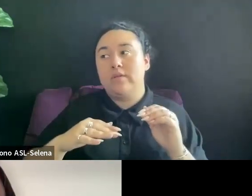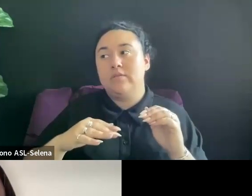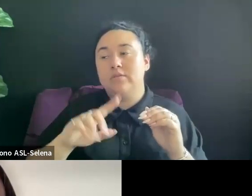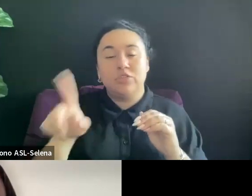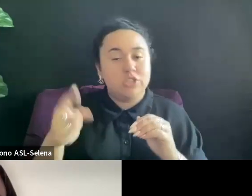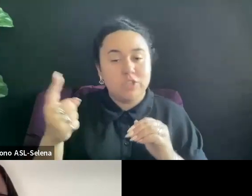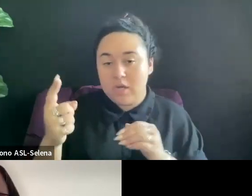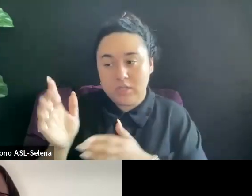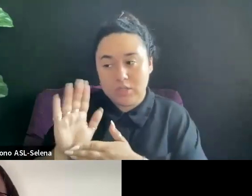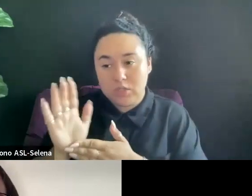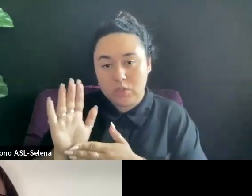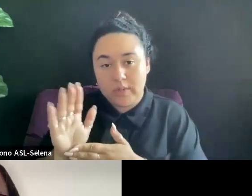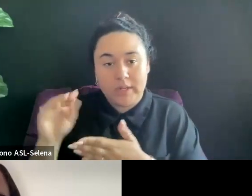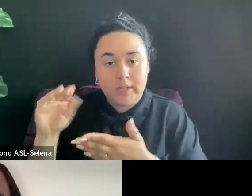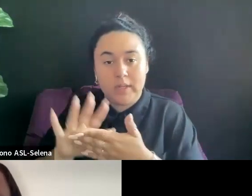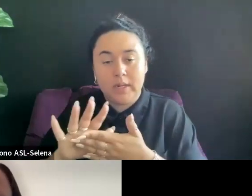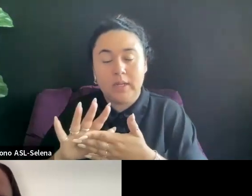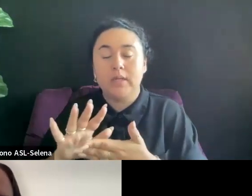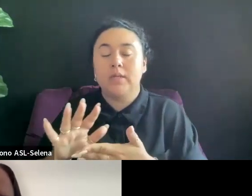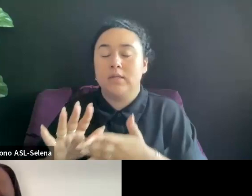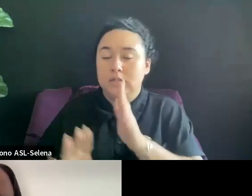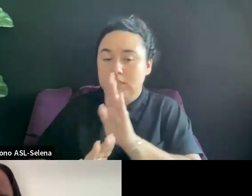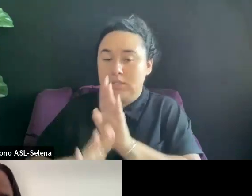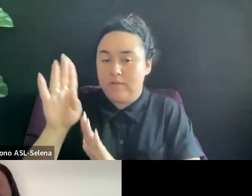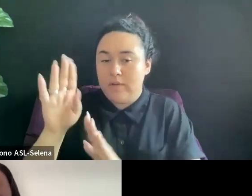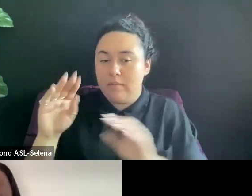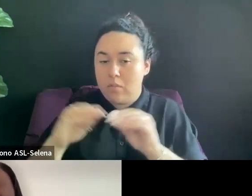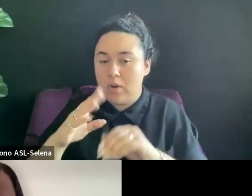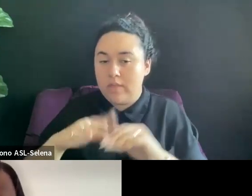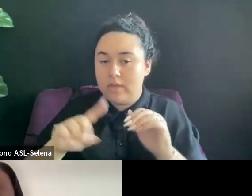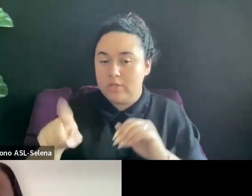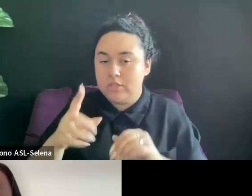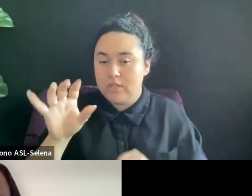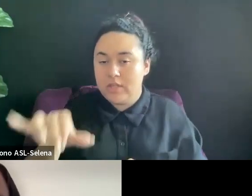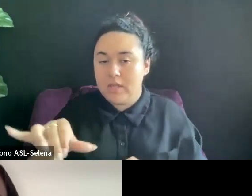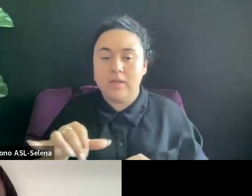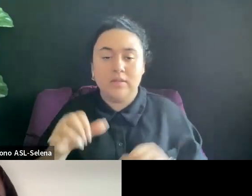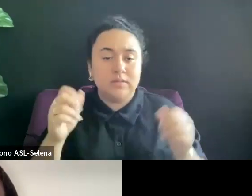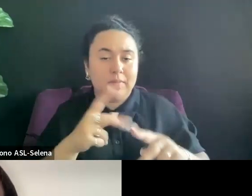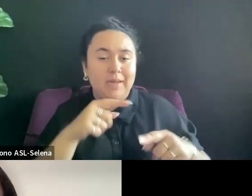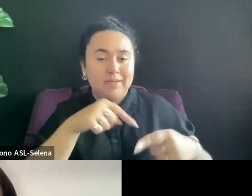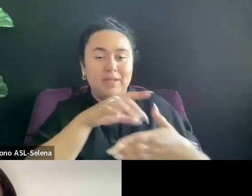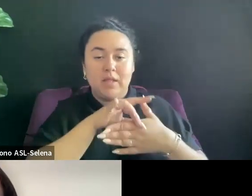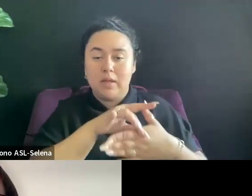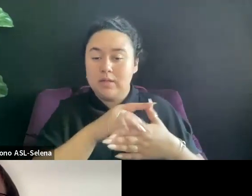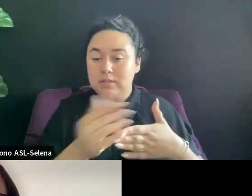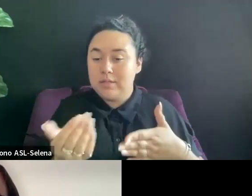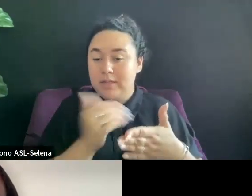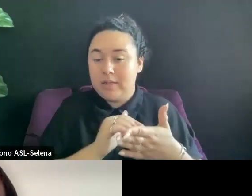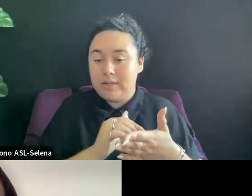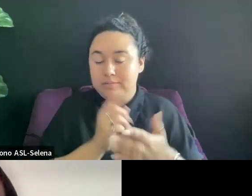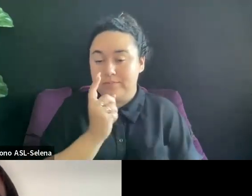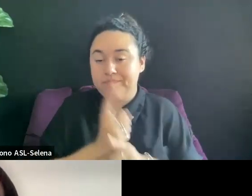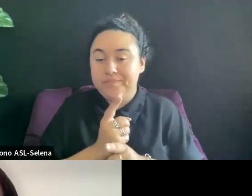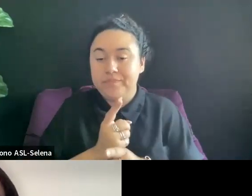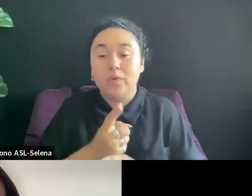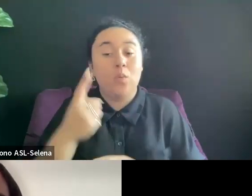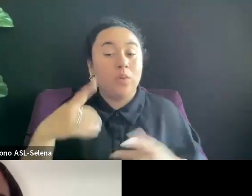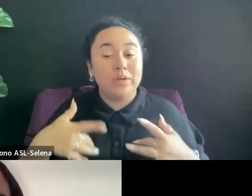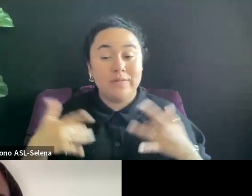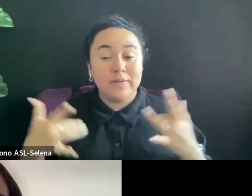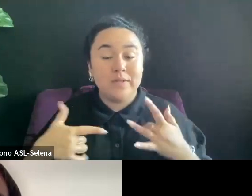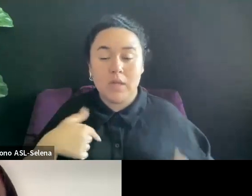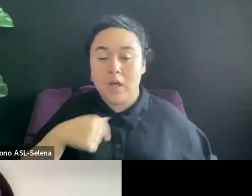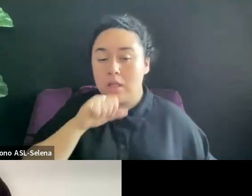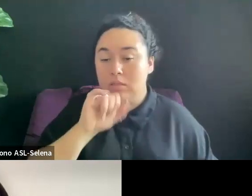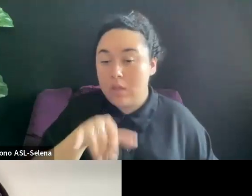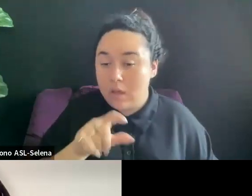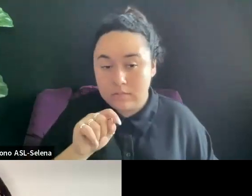BUT AGAIN IT CAN GO BACK TO THE KIND OF CONTENT. FOR INSTANCE ONE OF THE EVENTS THAT I LOVED BUT IS